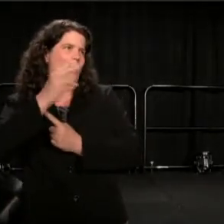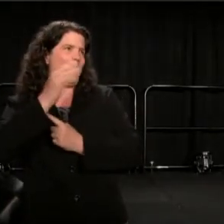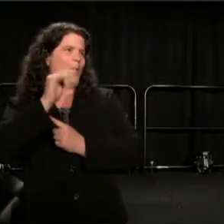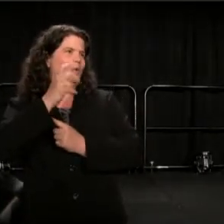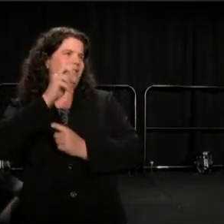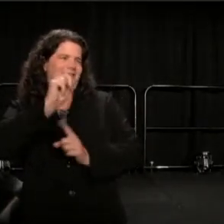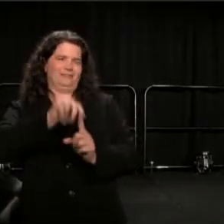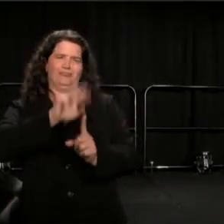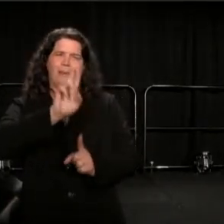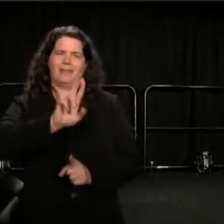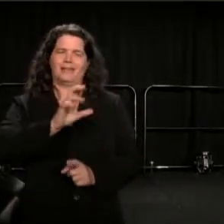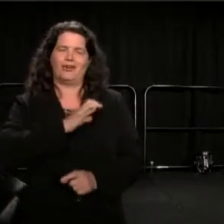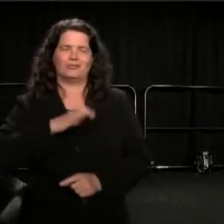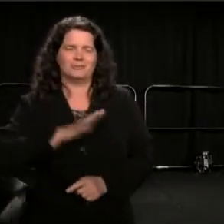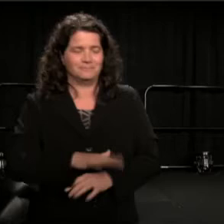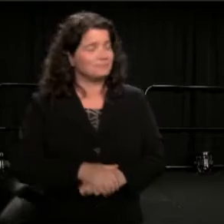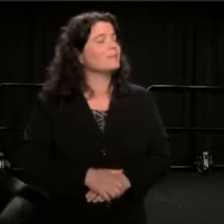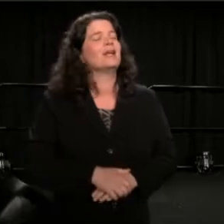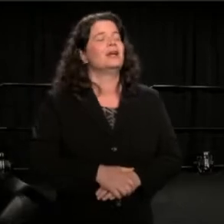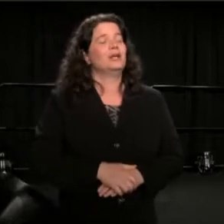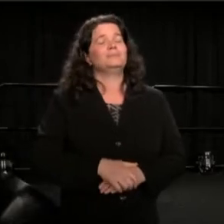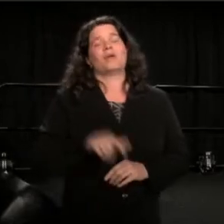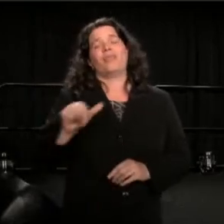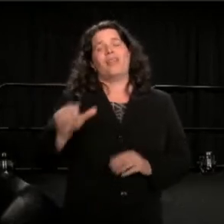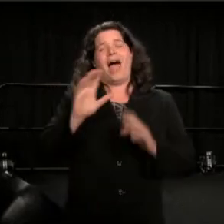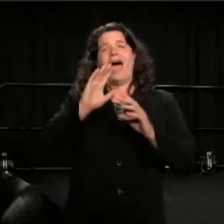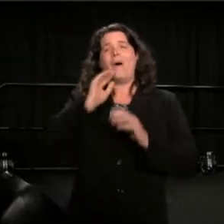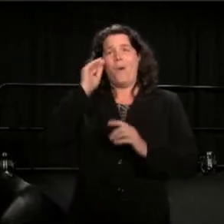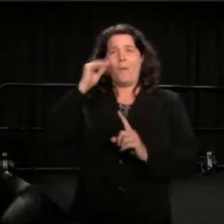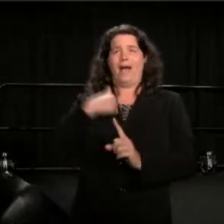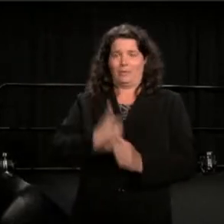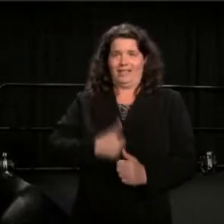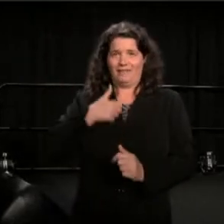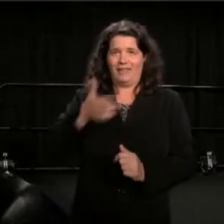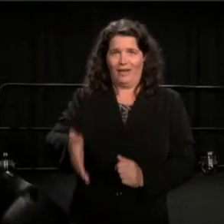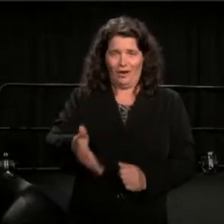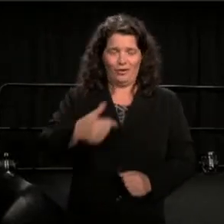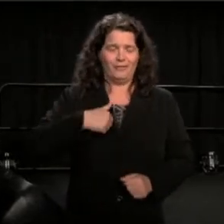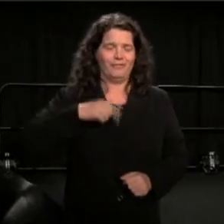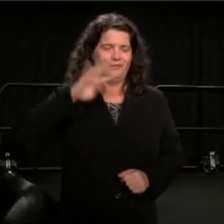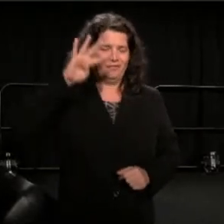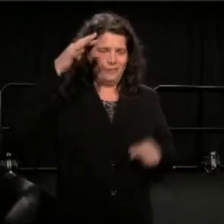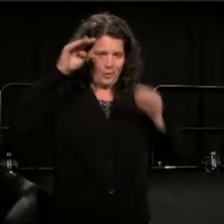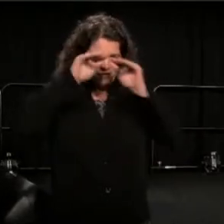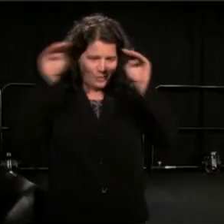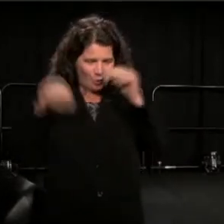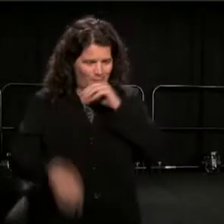From the fourth floor, of this extraordinary home with which Priscilla, very curious Priscilla,